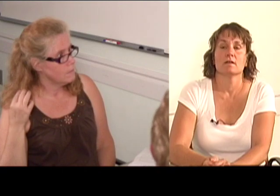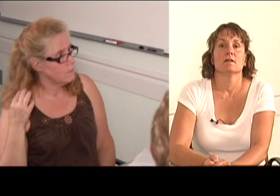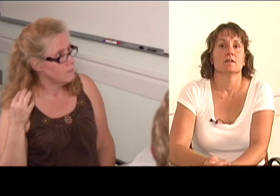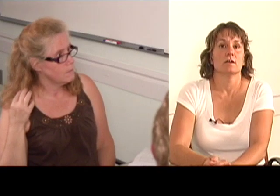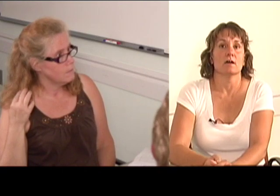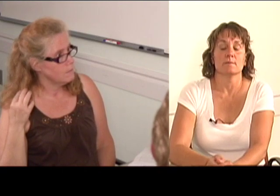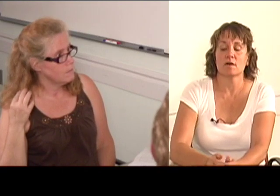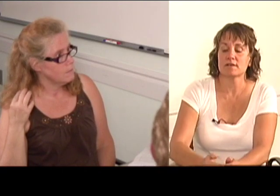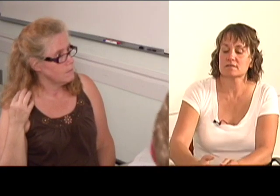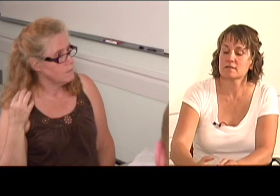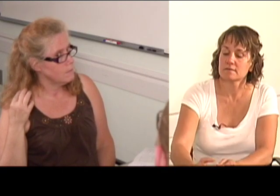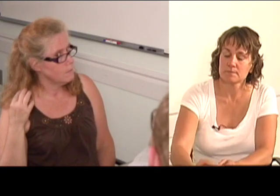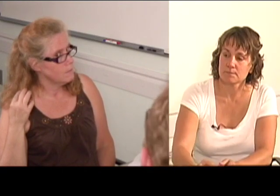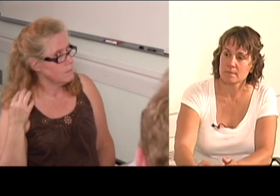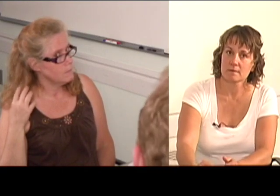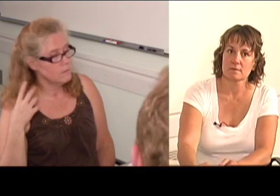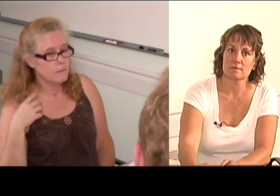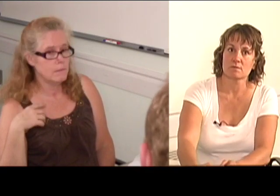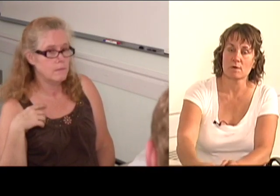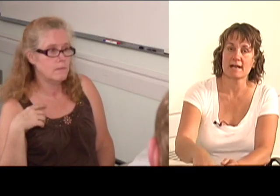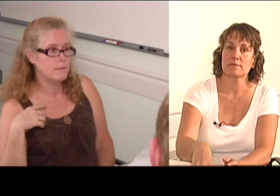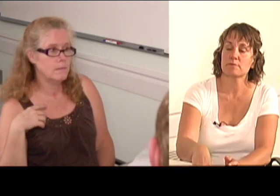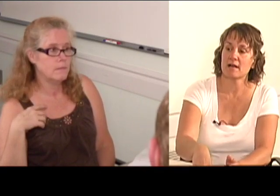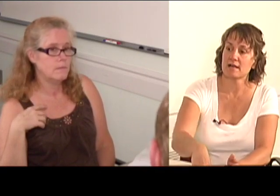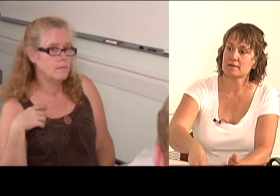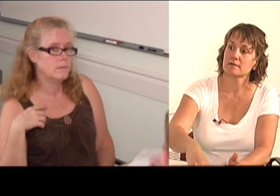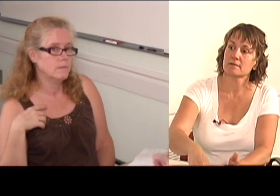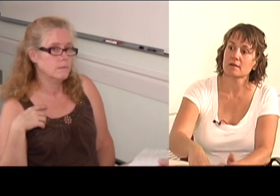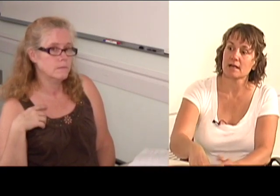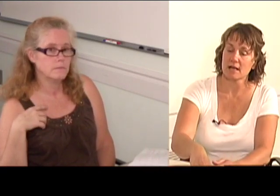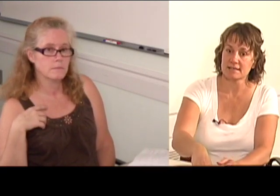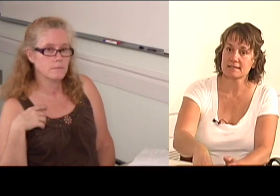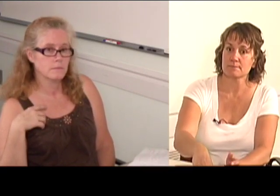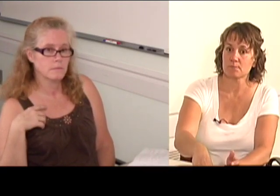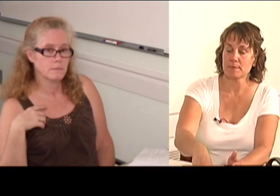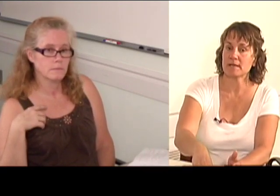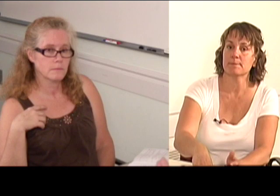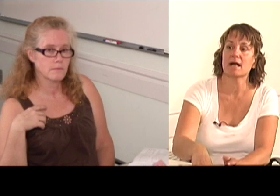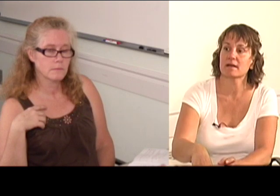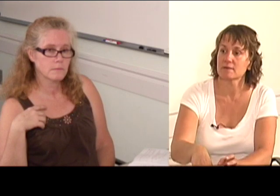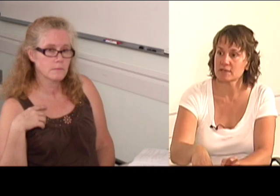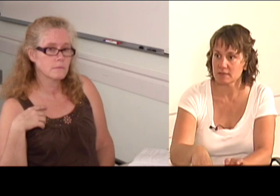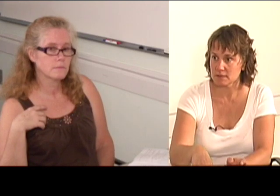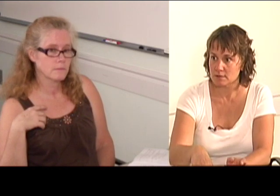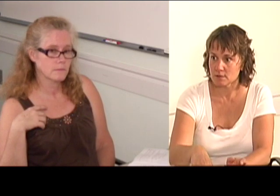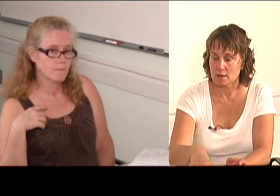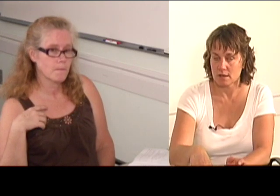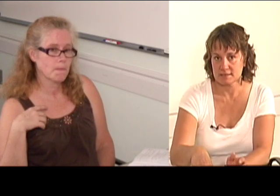No I'm always right up front, I repeat back everything,